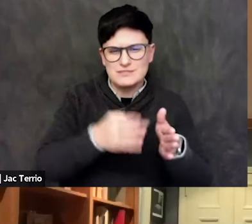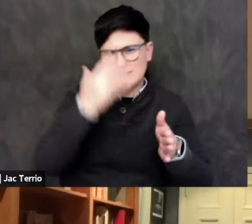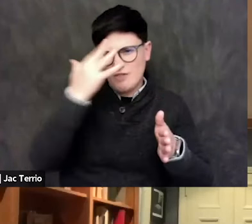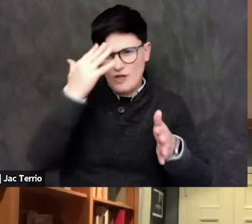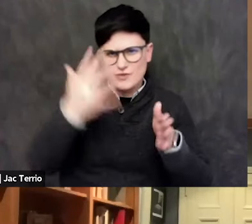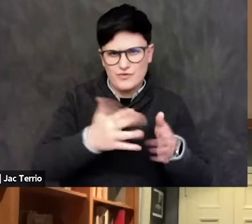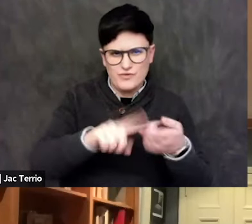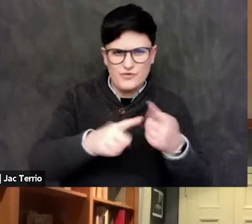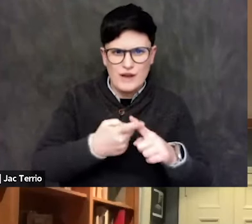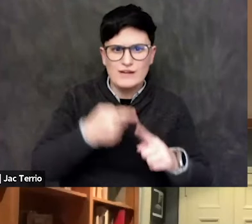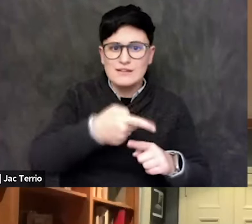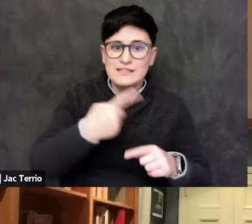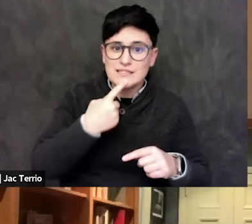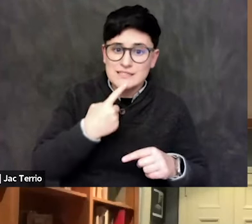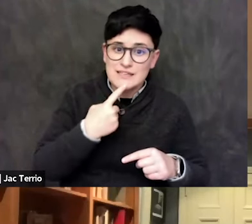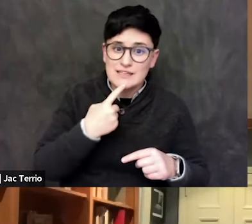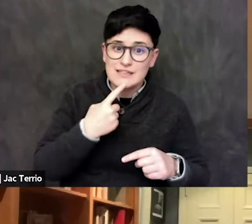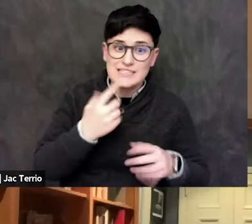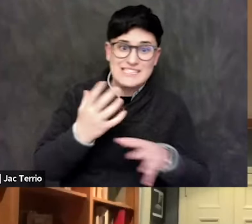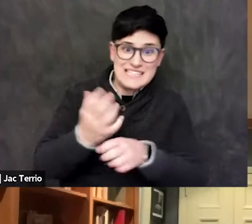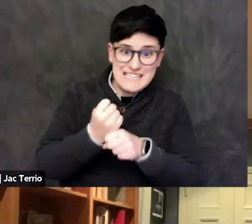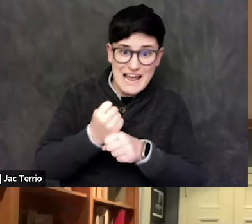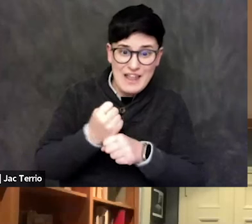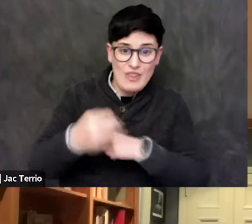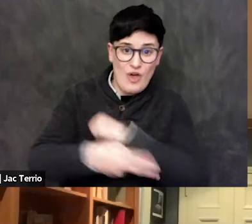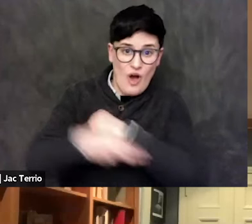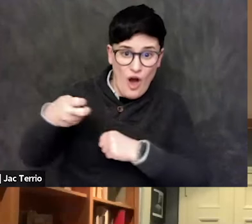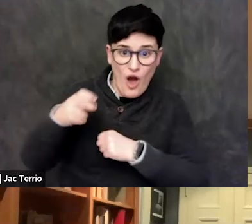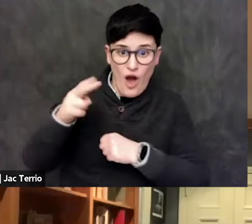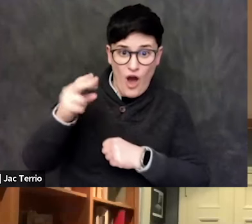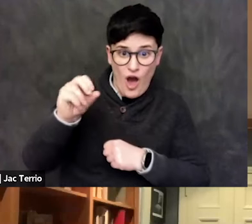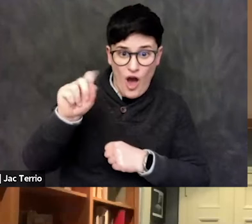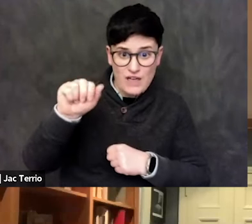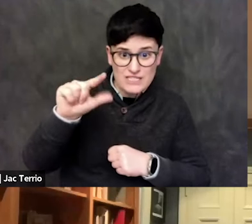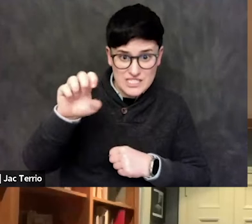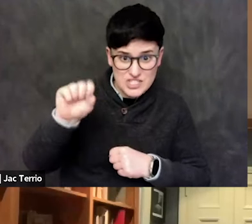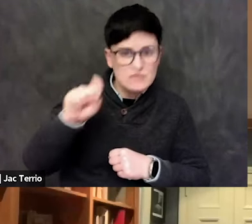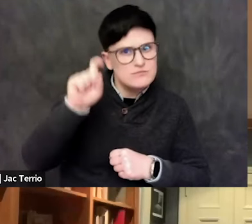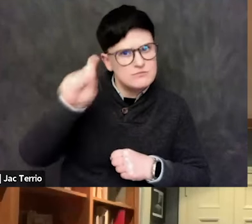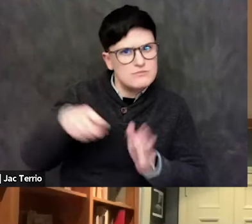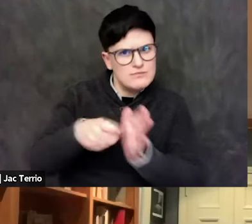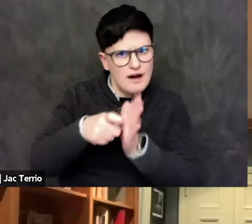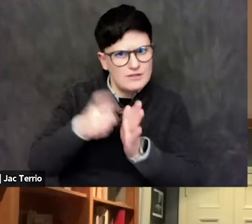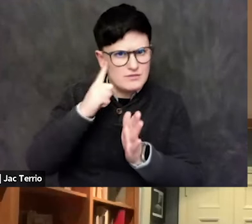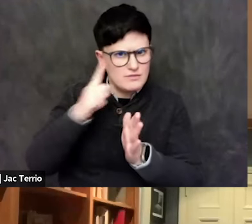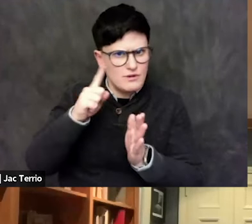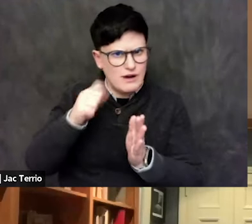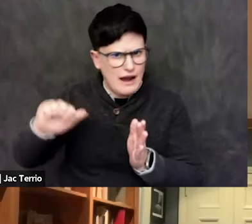that's an obligation for any country. But when you do that, you are going to cause